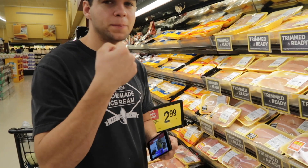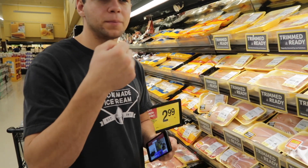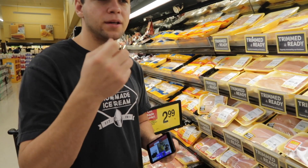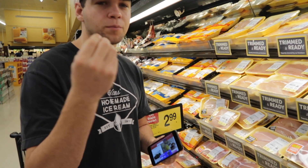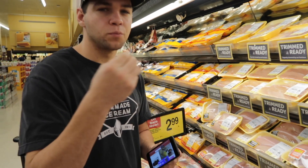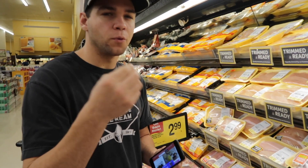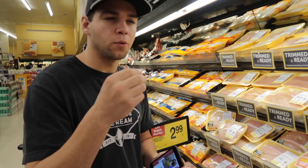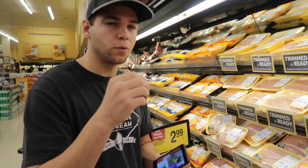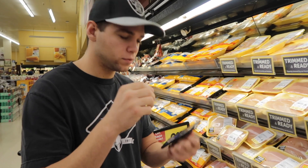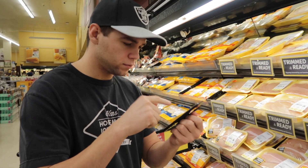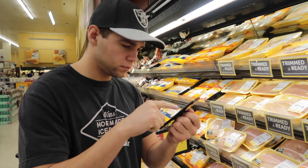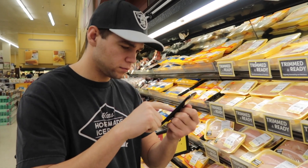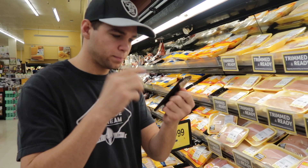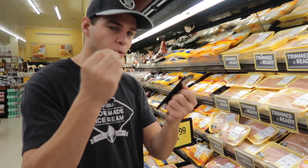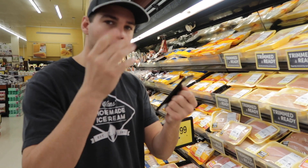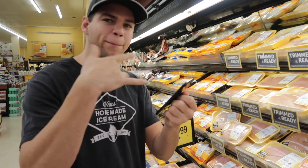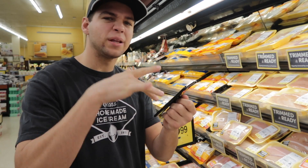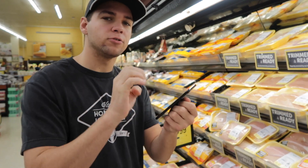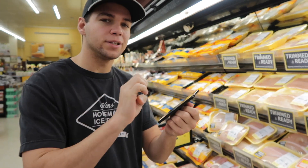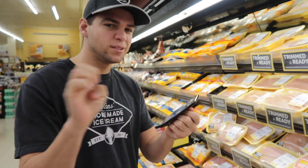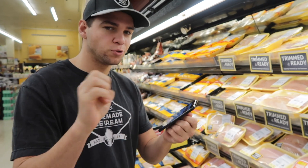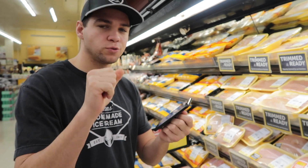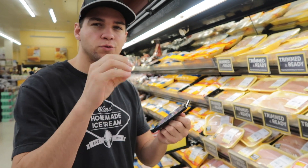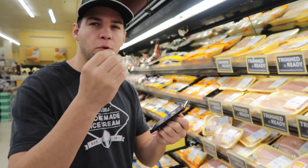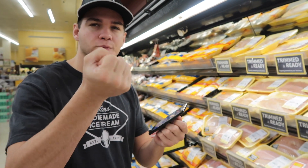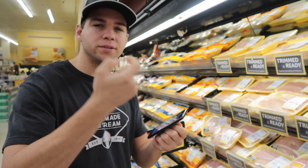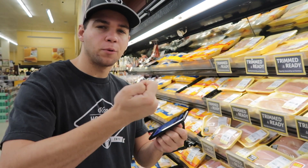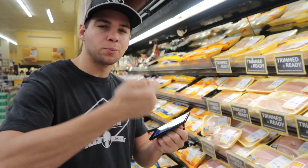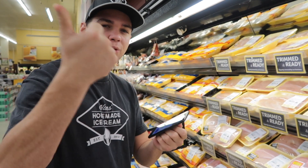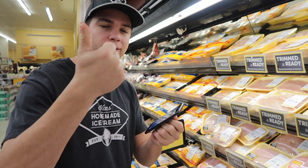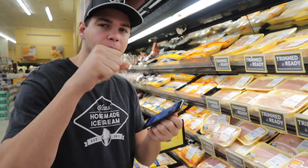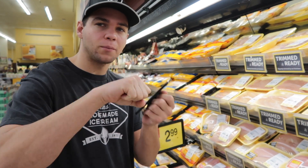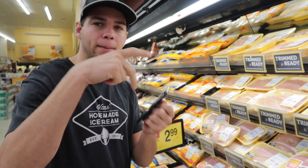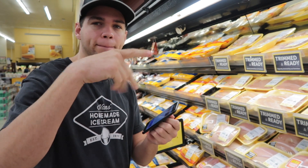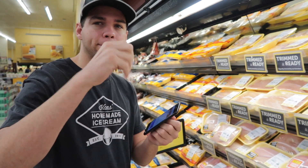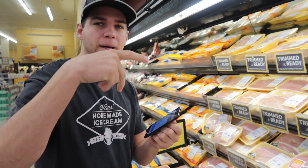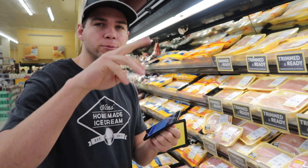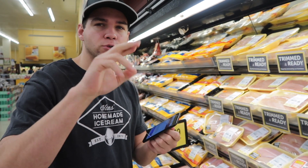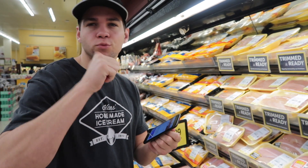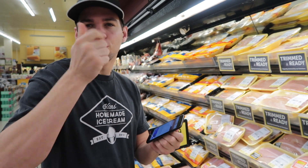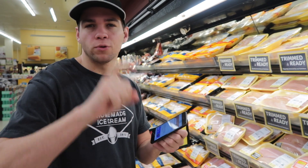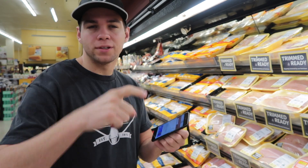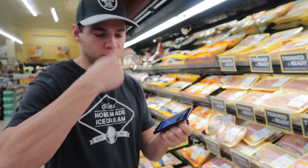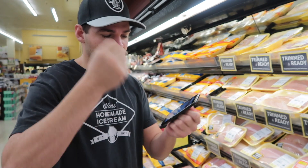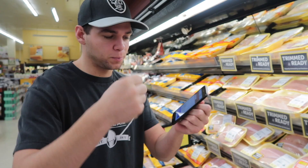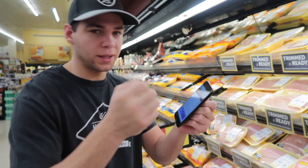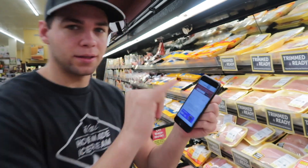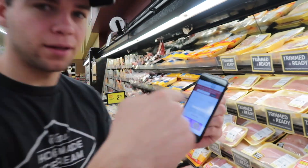I think I'm going to make it more Middle Eastern style so we don't nee to get the black pepper because look